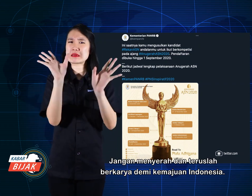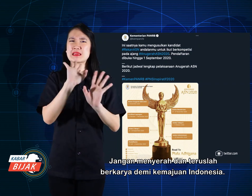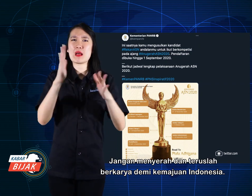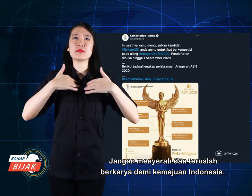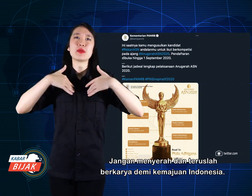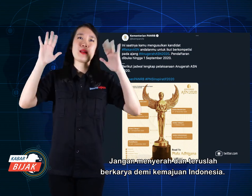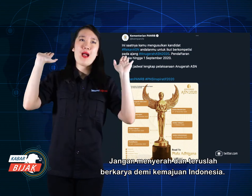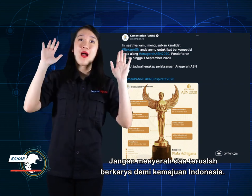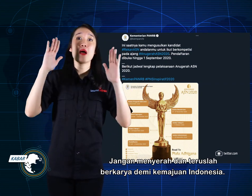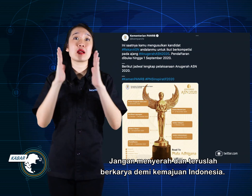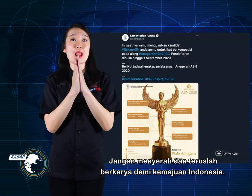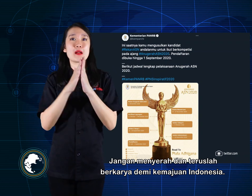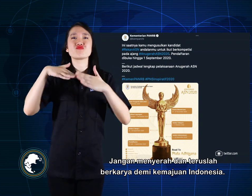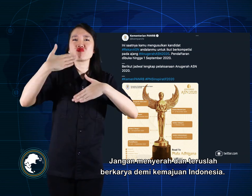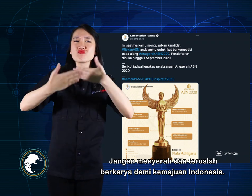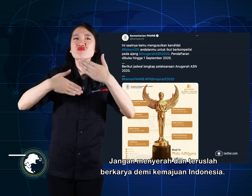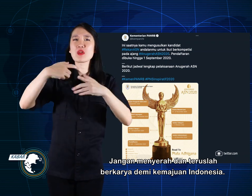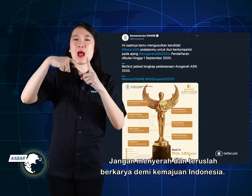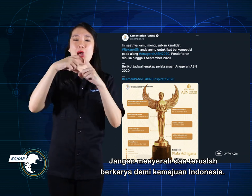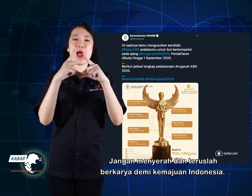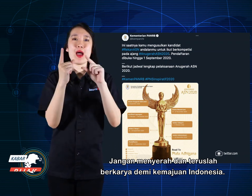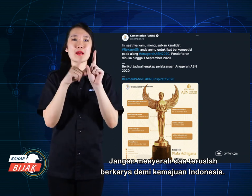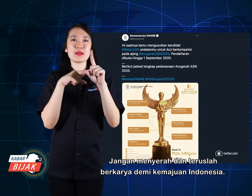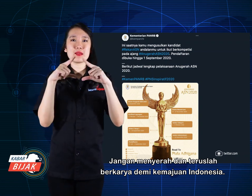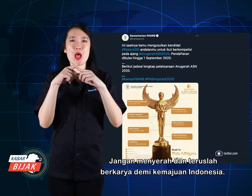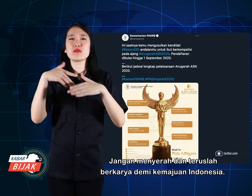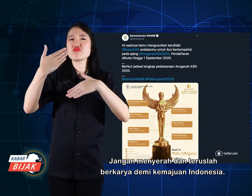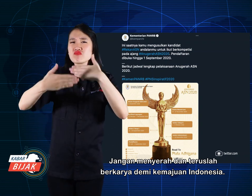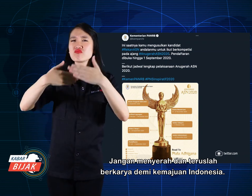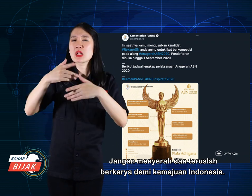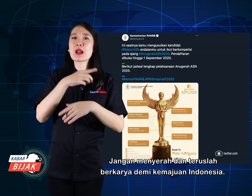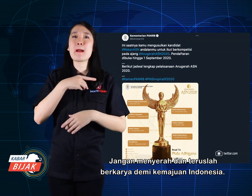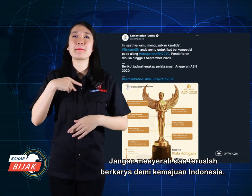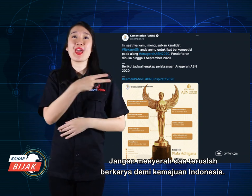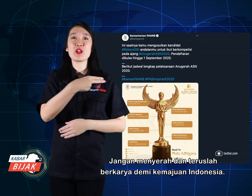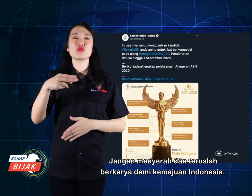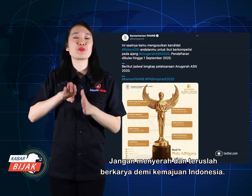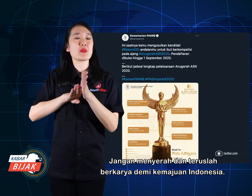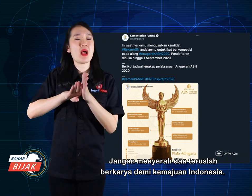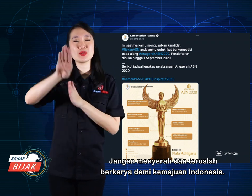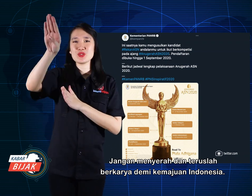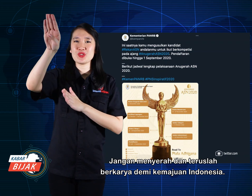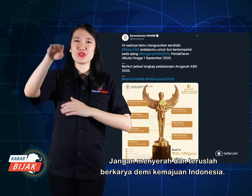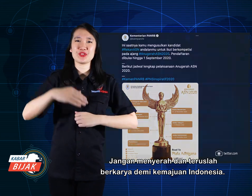Don't give up and keep working for the betterment of Indonesia.